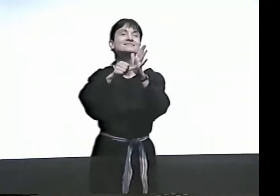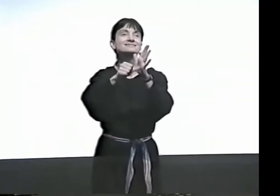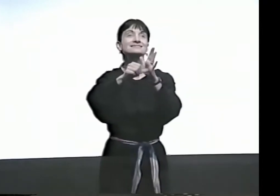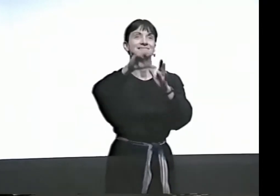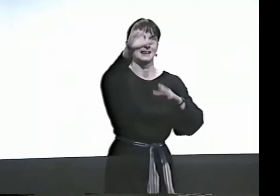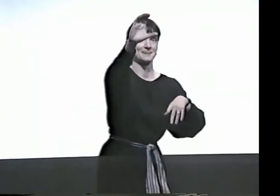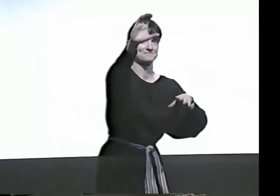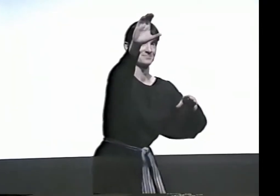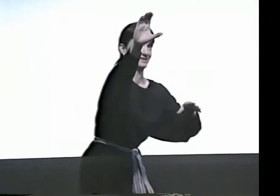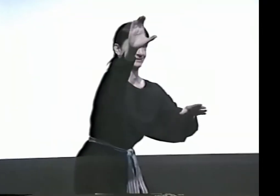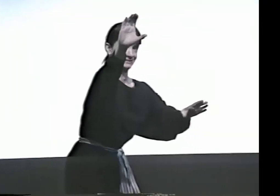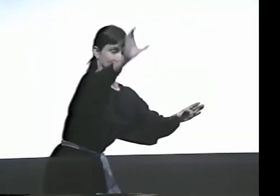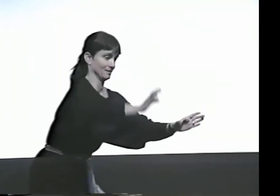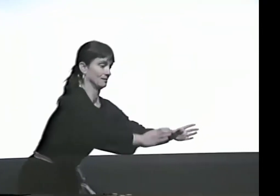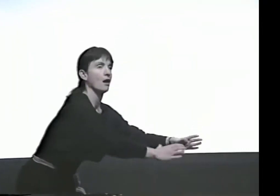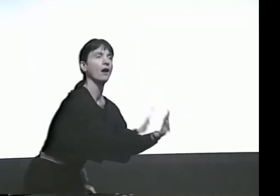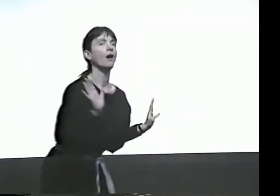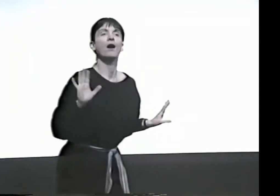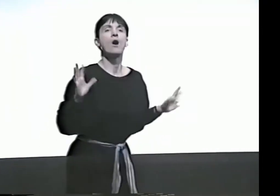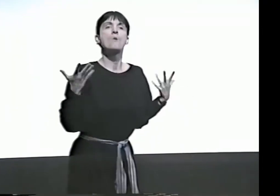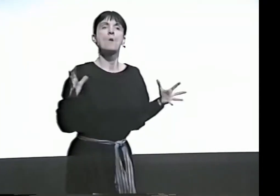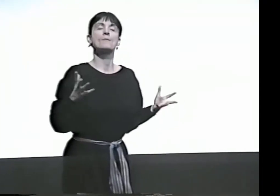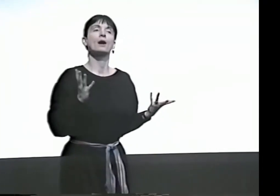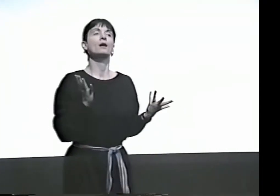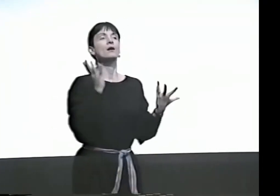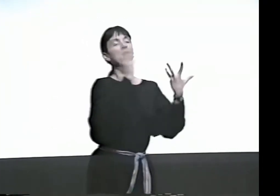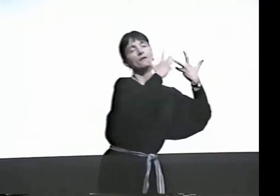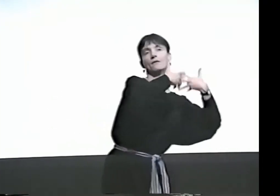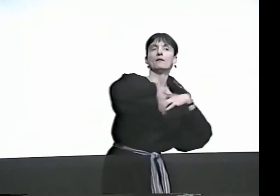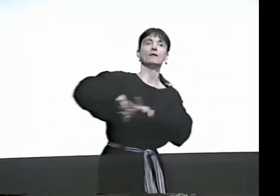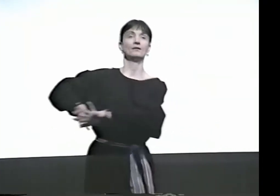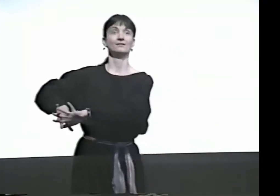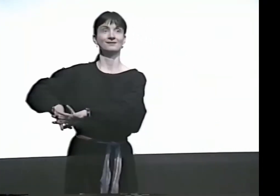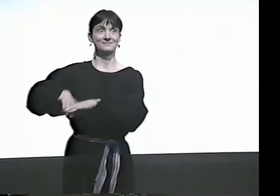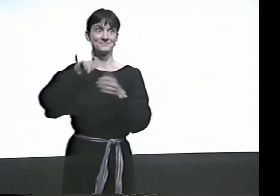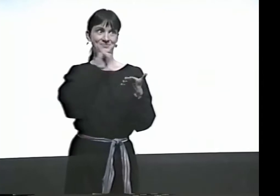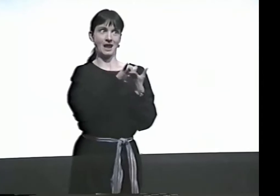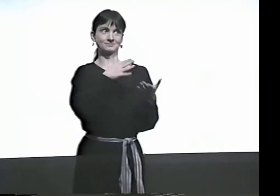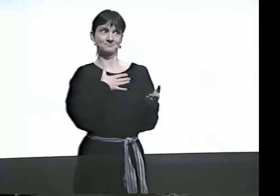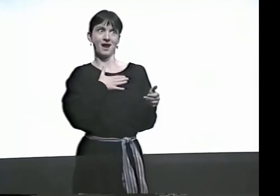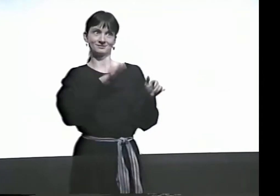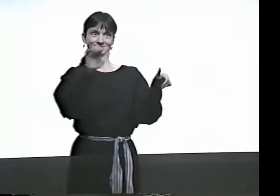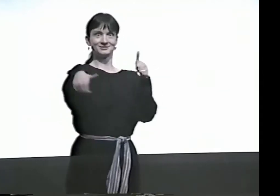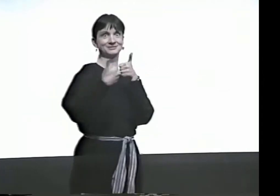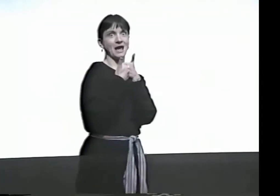AND HAVE THEM NOT BE THE EMPHASIS. I DON'T WANT THAT TO STAND OUT. I WANT IT TO FLOW.